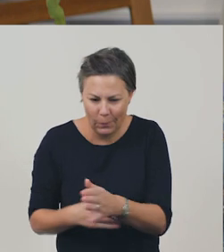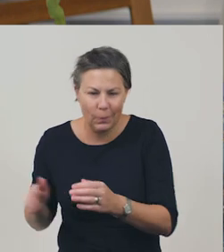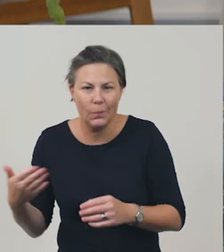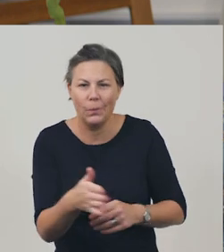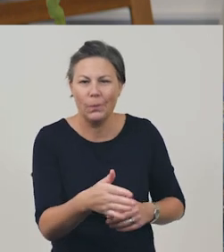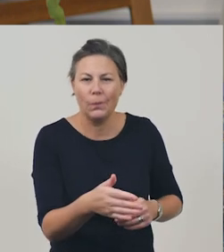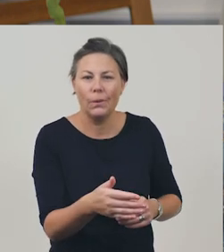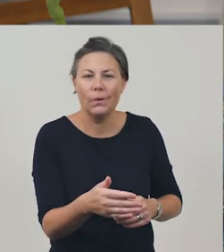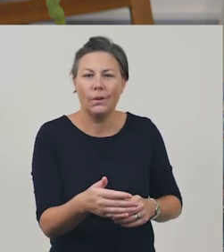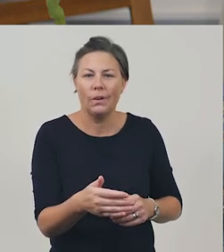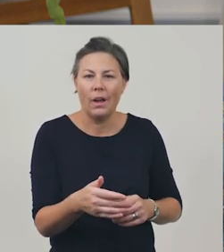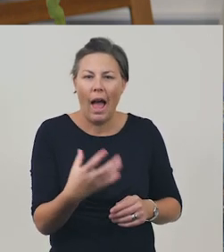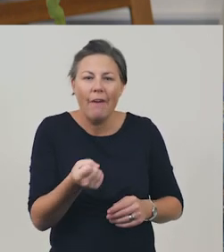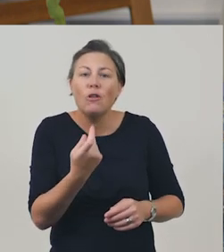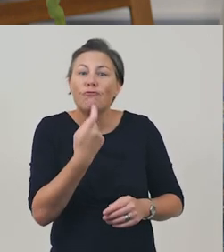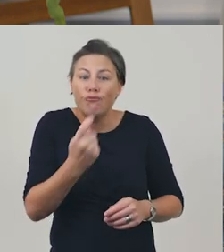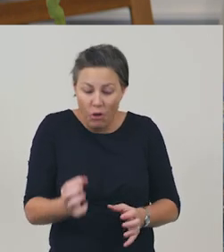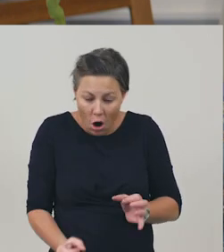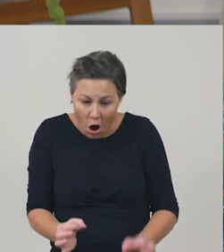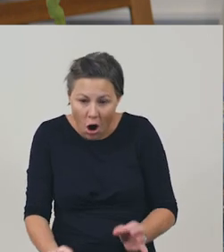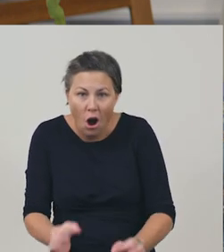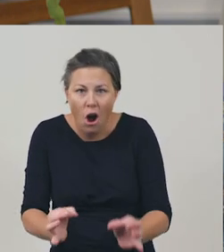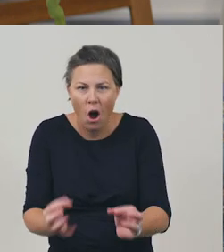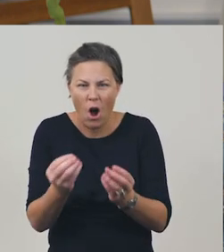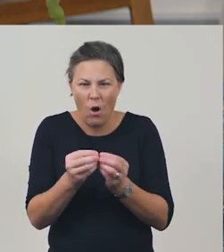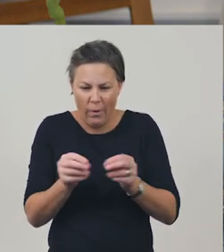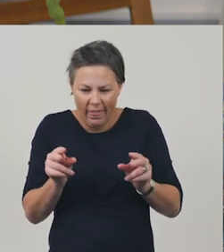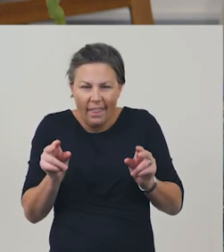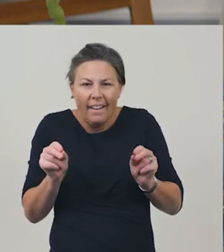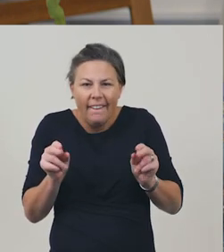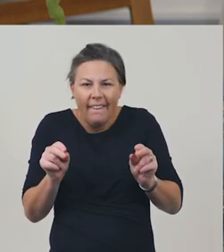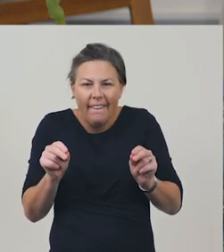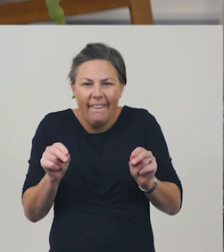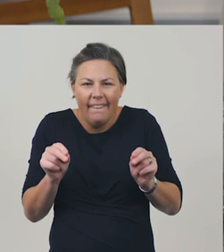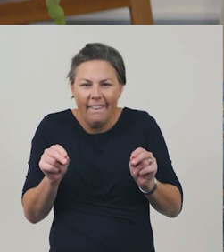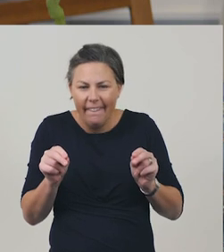Just under the smooth brown stones yabbies burrow around my feet.